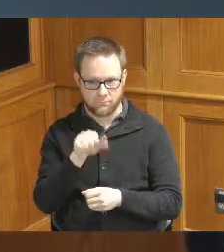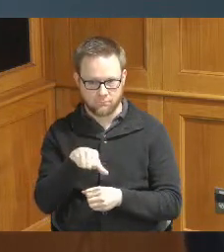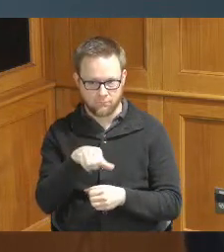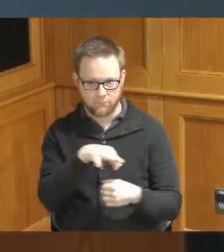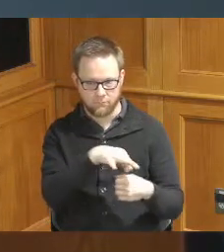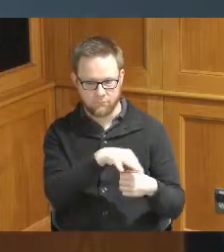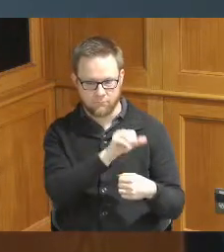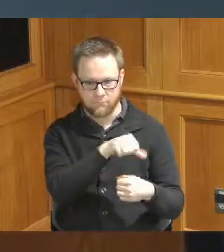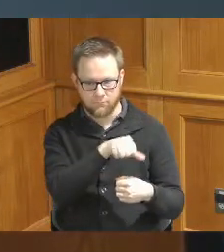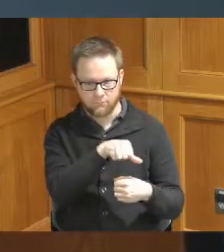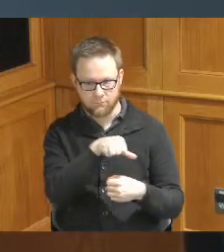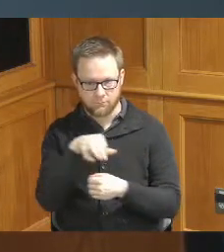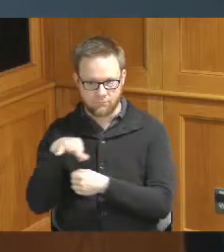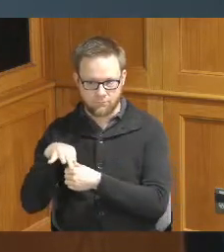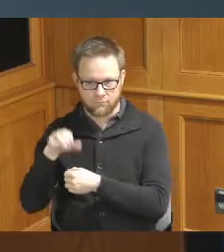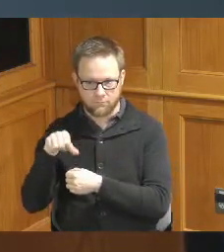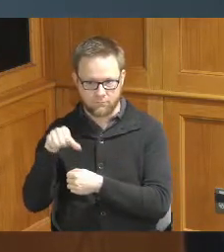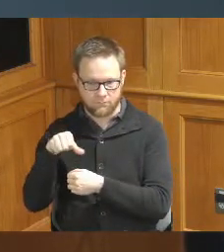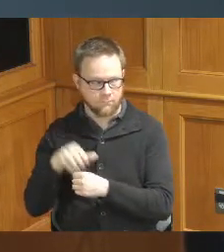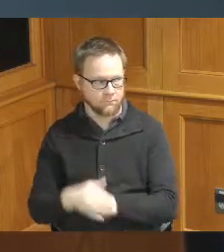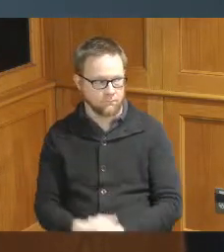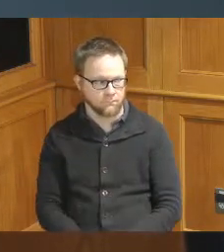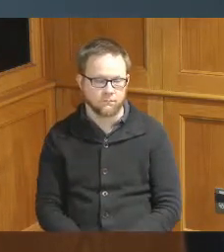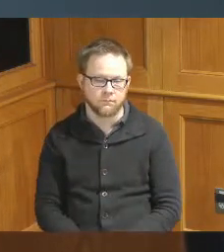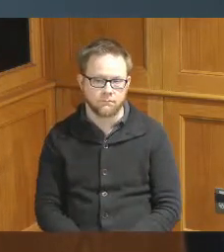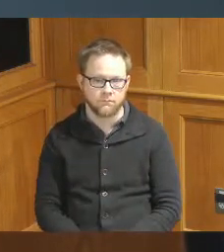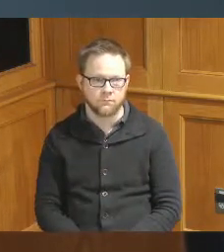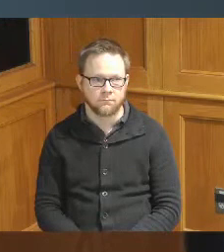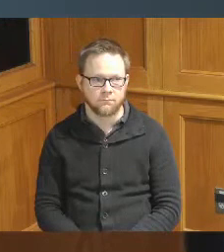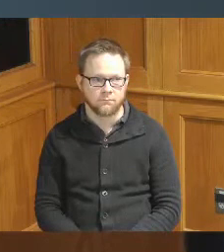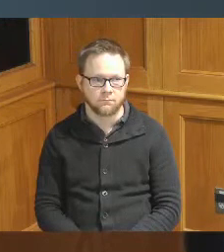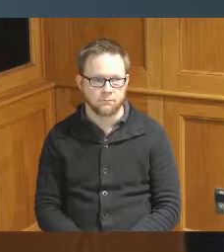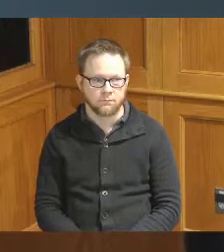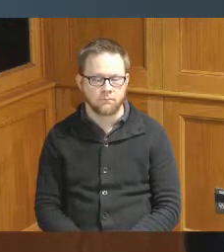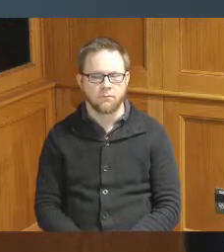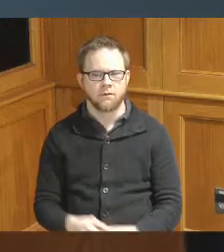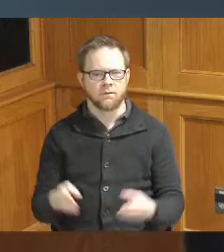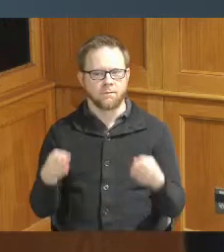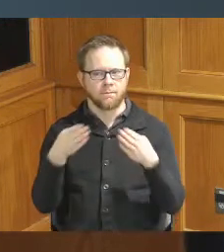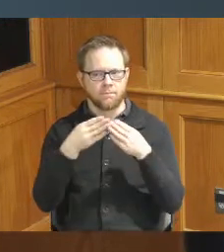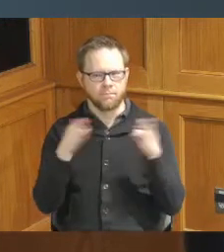yes Commissioner Summerow Dumas yes we have a public hearing that was scheduled